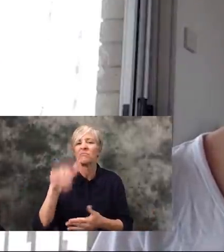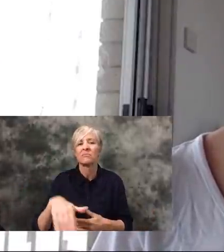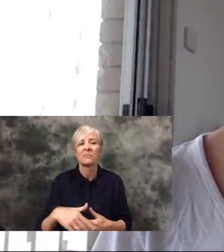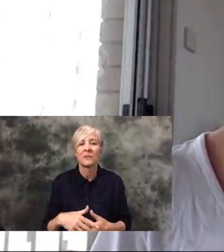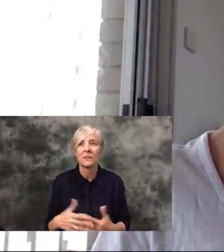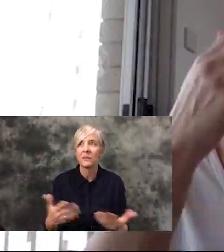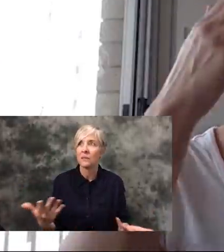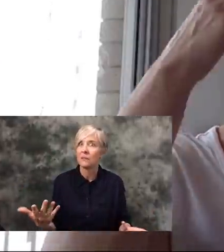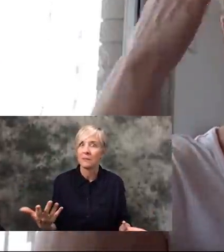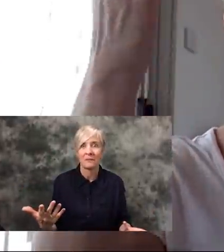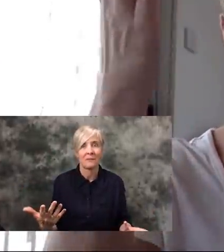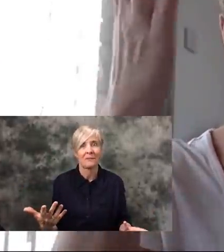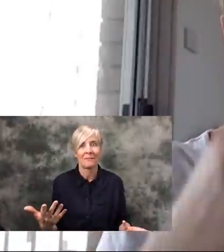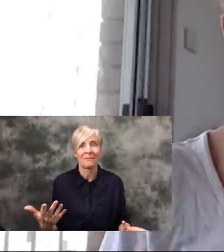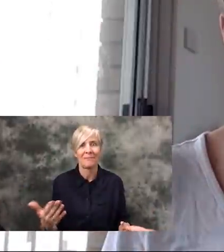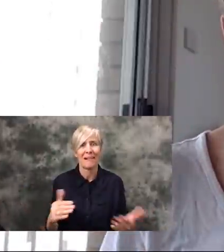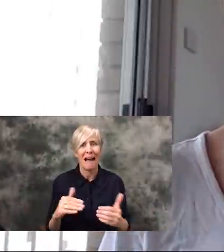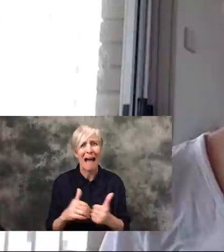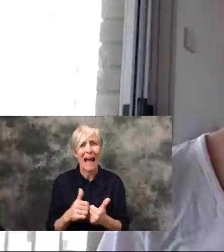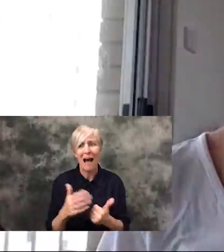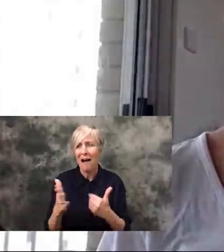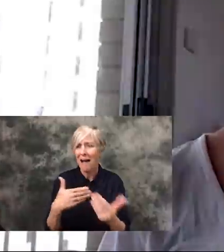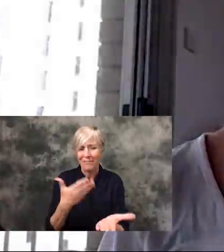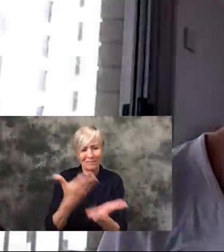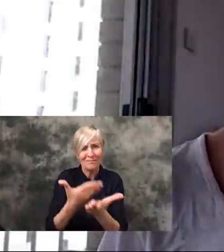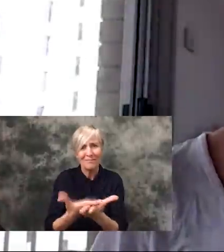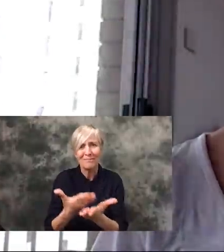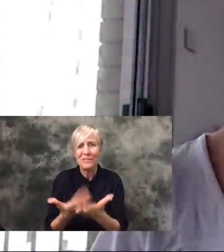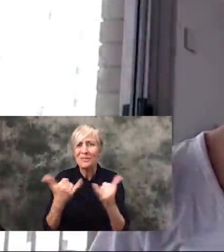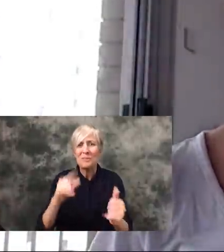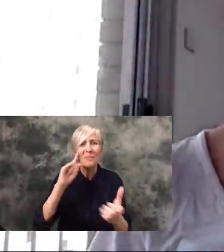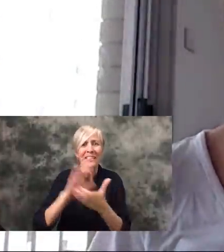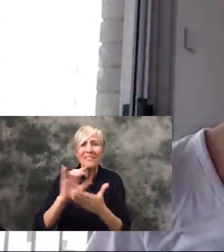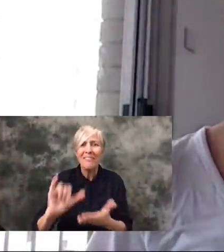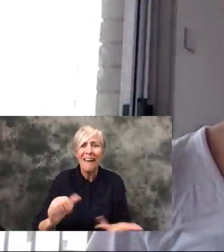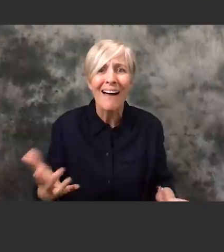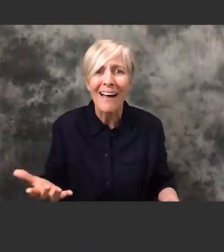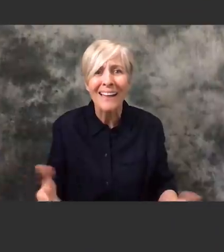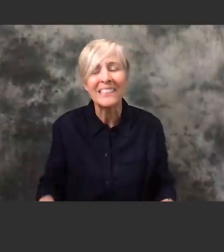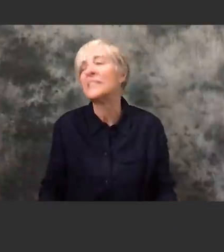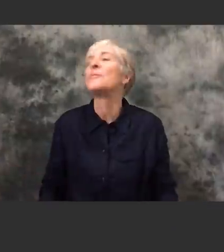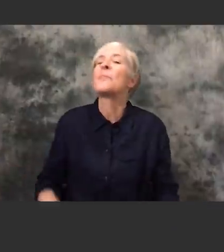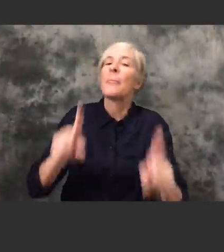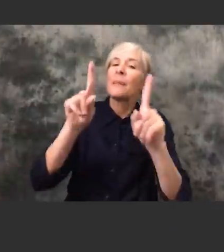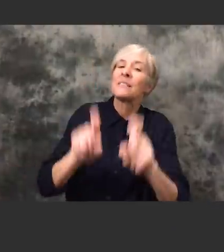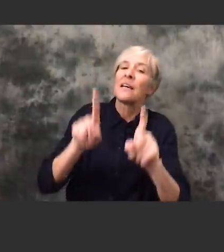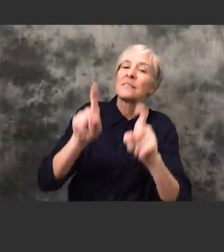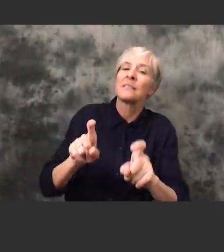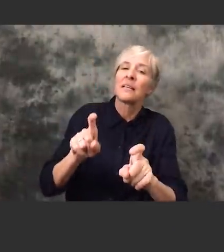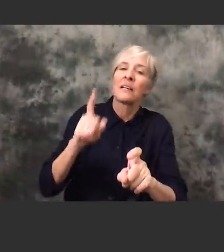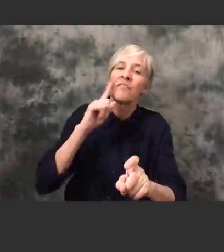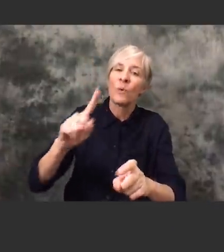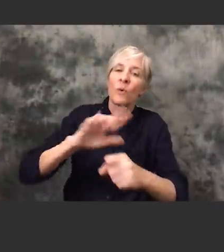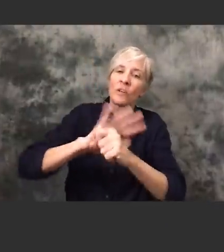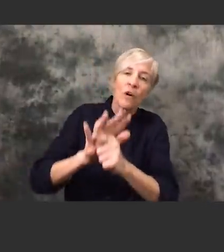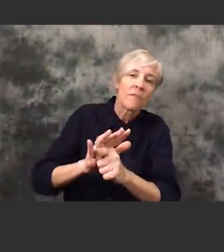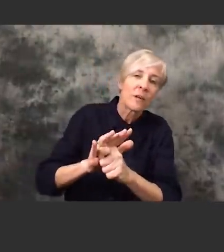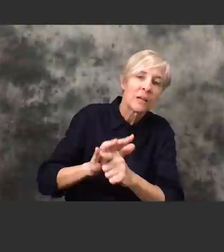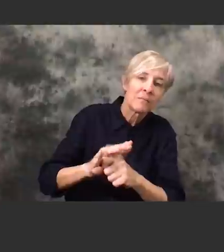And it's like... I just how can you STILL be thinking like that you know? What is the testing situation like in Sydney at the moment?